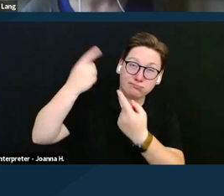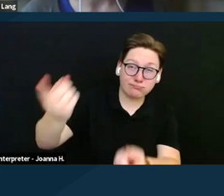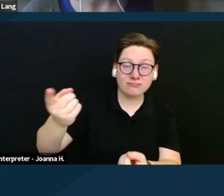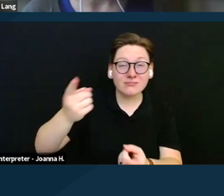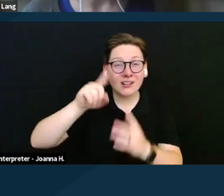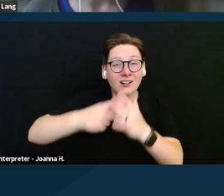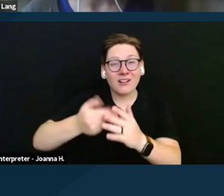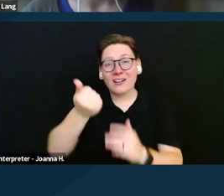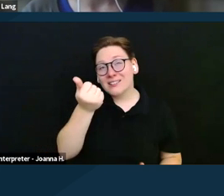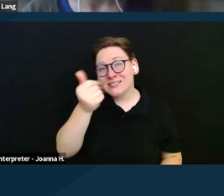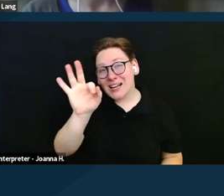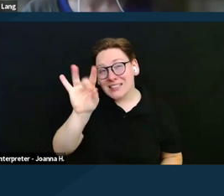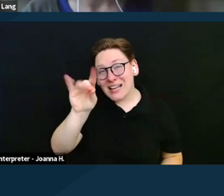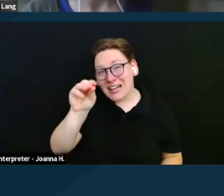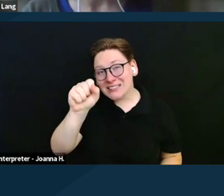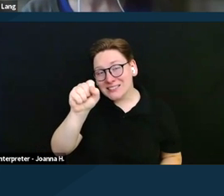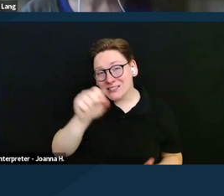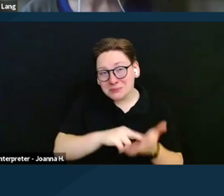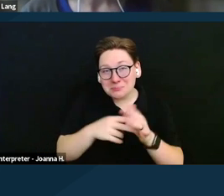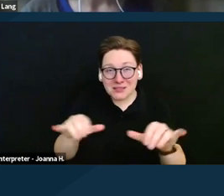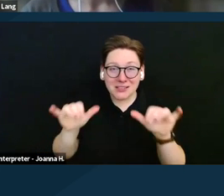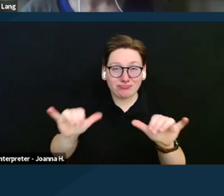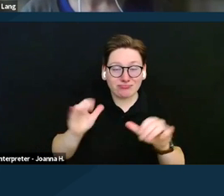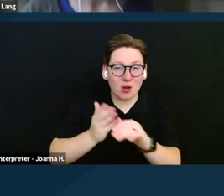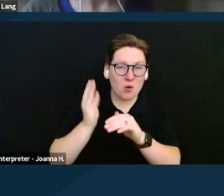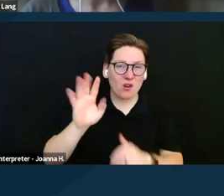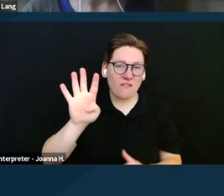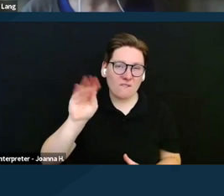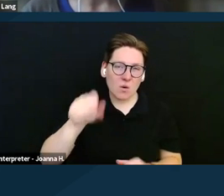They've been stagnant for over 40 years. Let's go to the next slide.